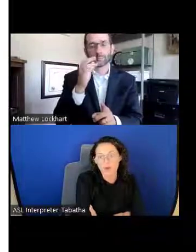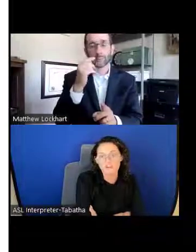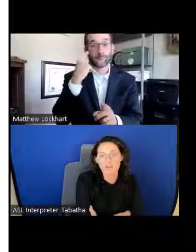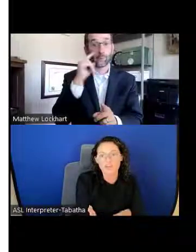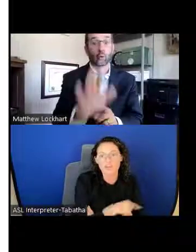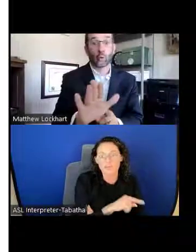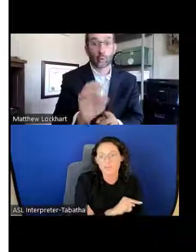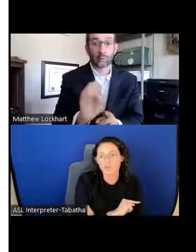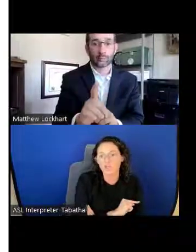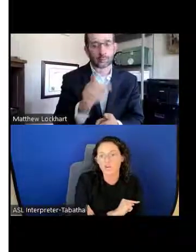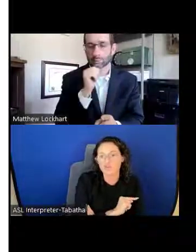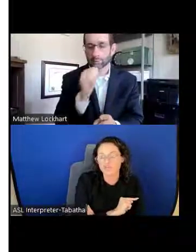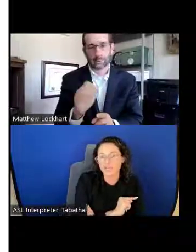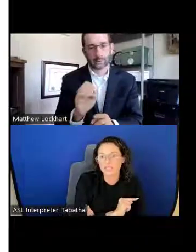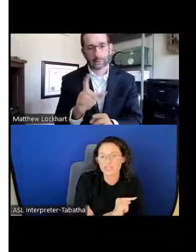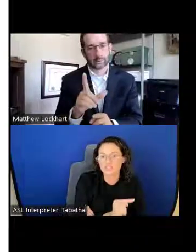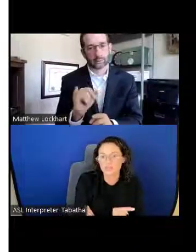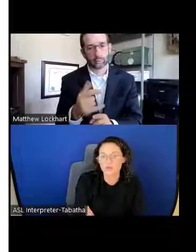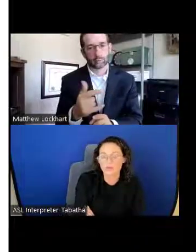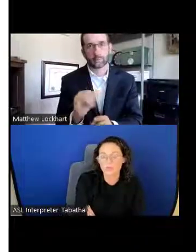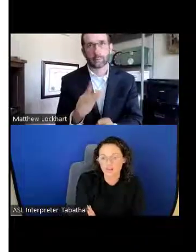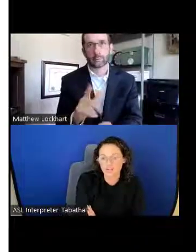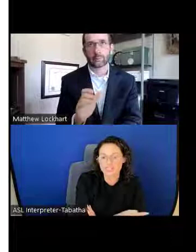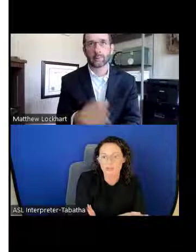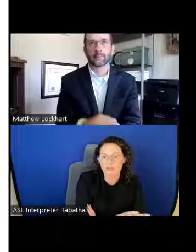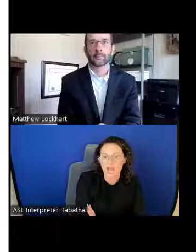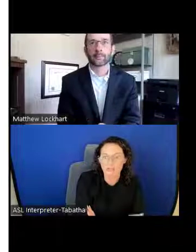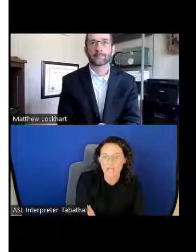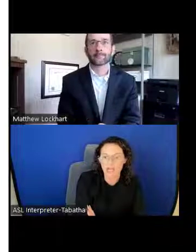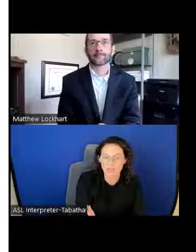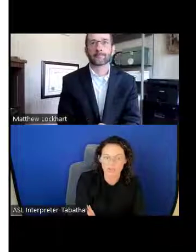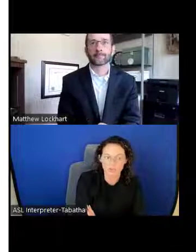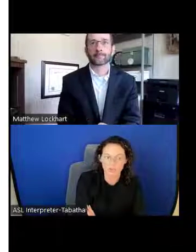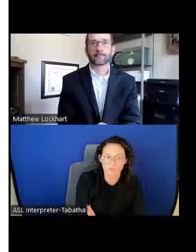However, if the payment will go directly to the parents, that would not be eligible.